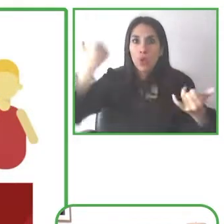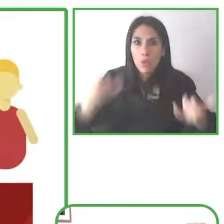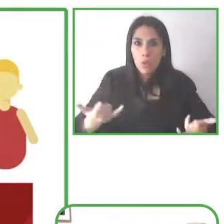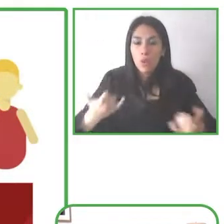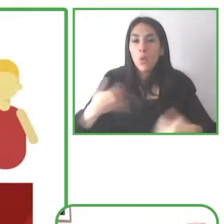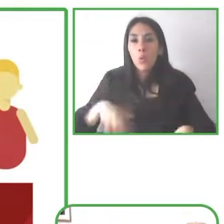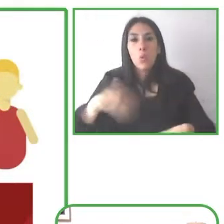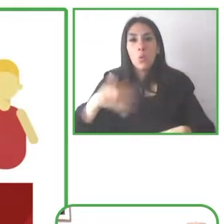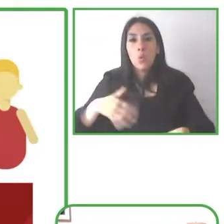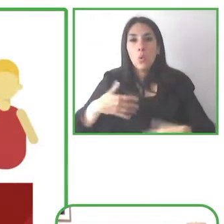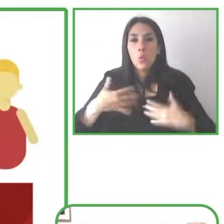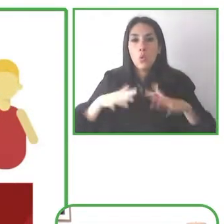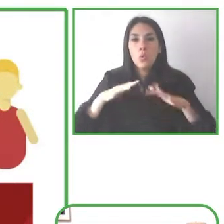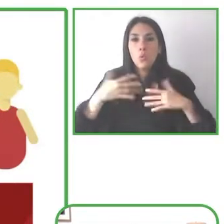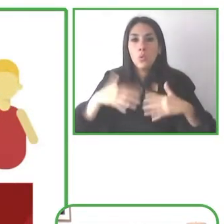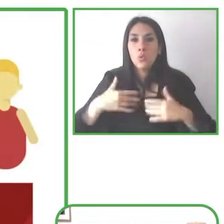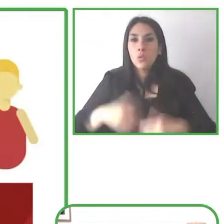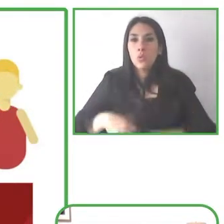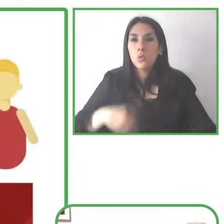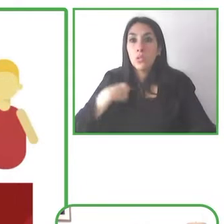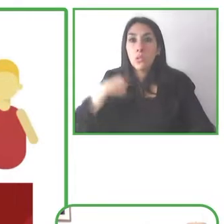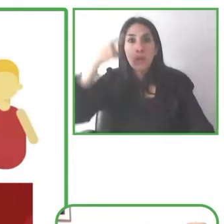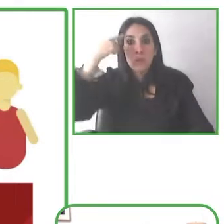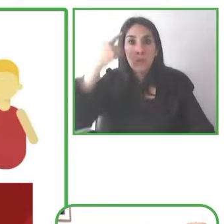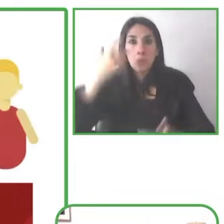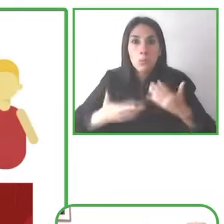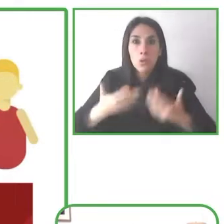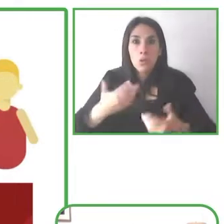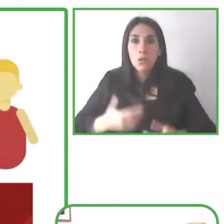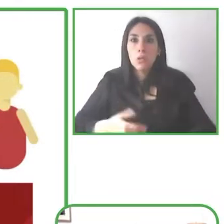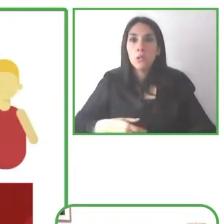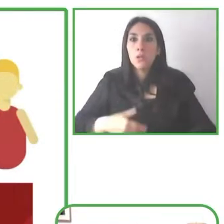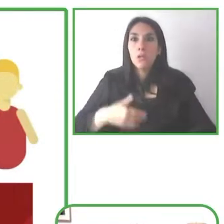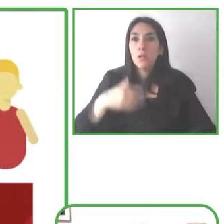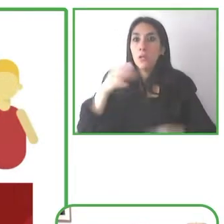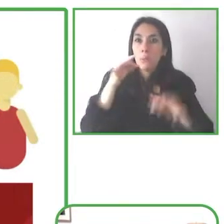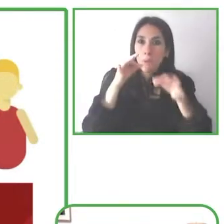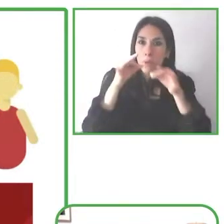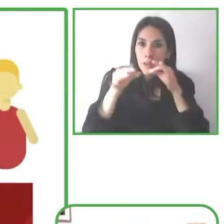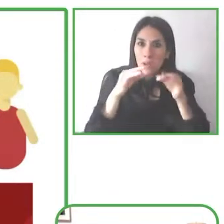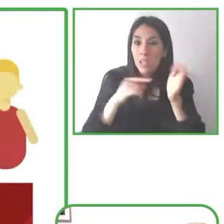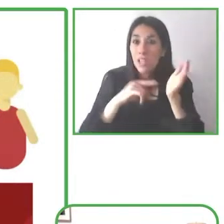not only for people with disabilities so building with our community